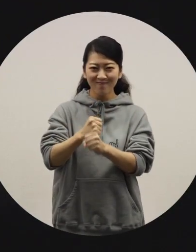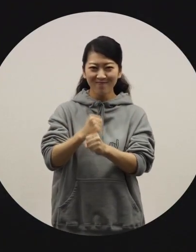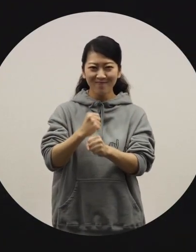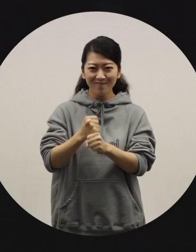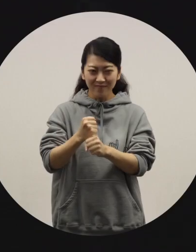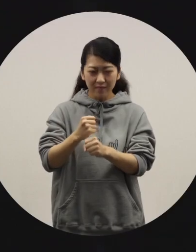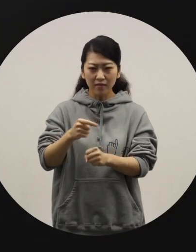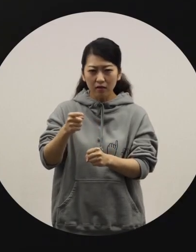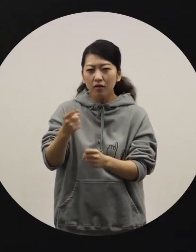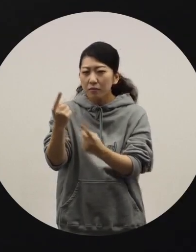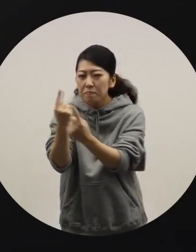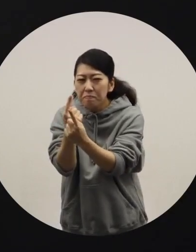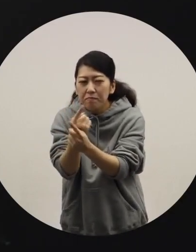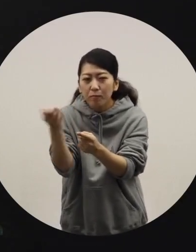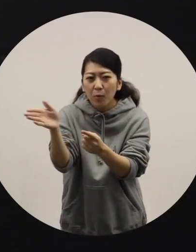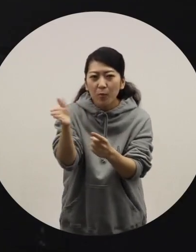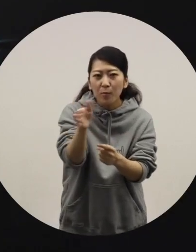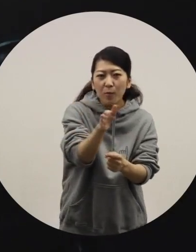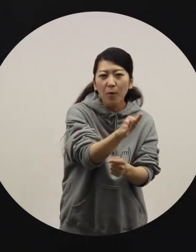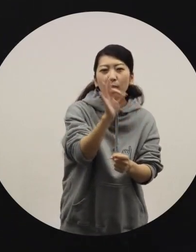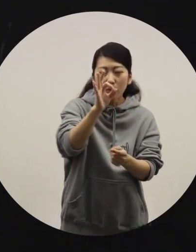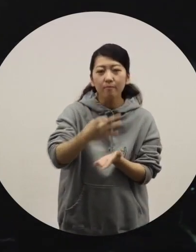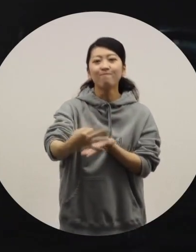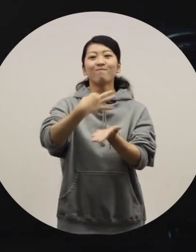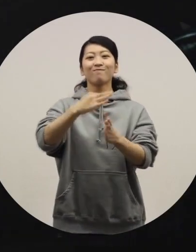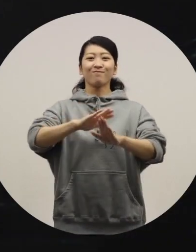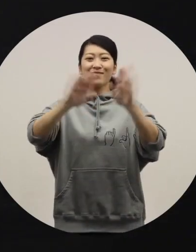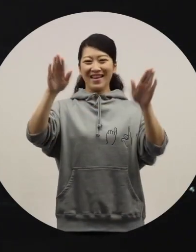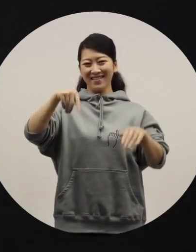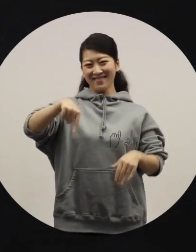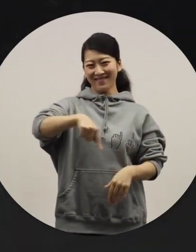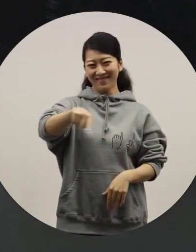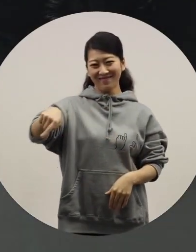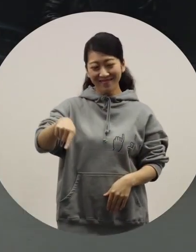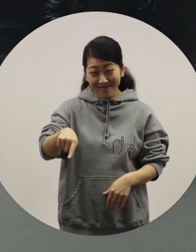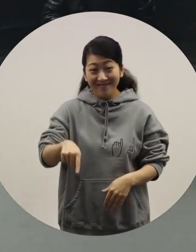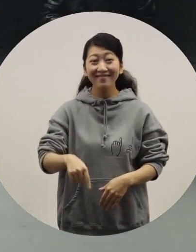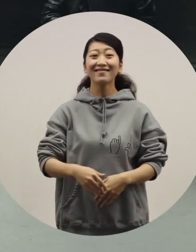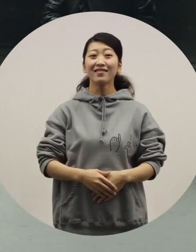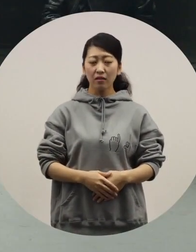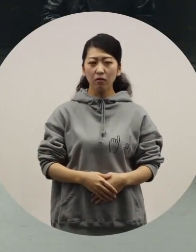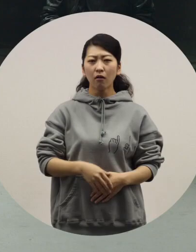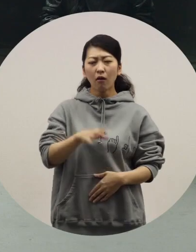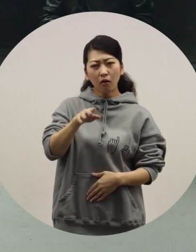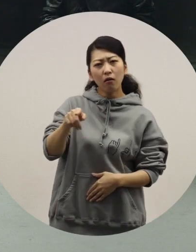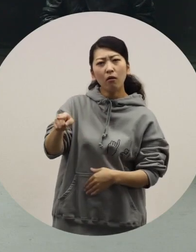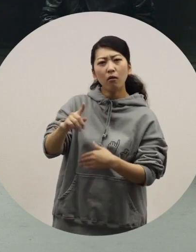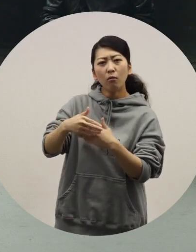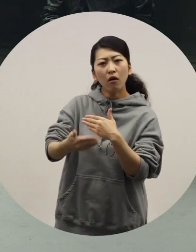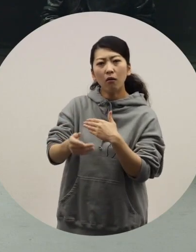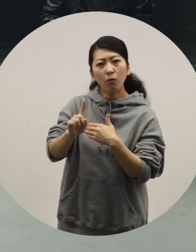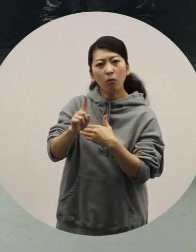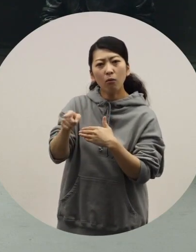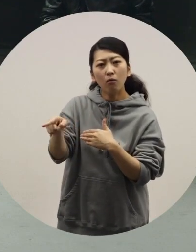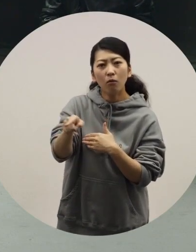after improving some points we had missed before. [Ochiai] Can you give some specific examples? -[Azuma] What needed to be improved?